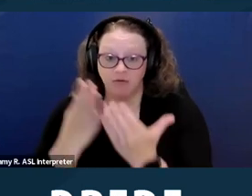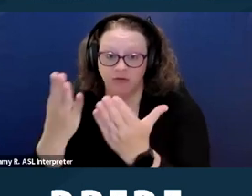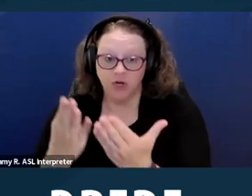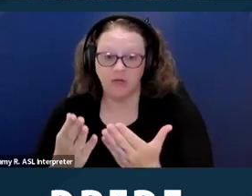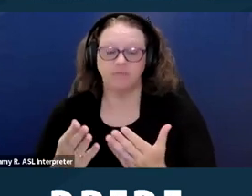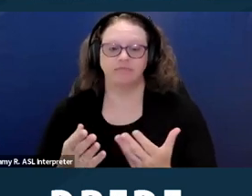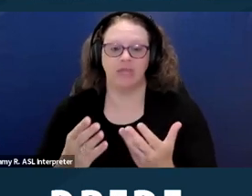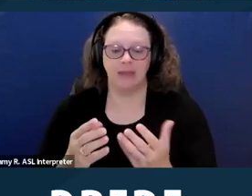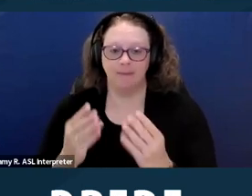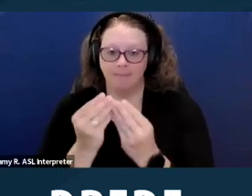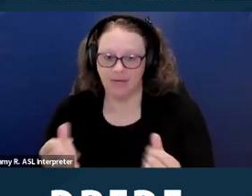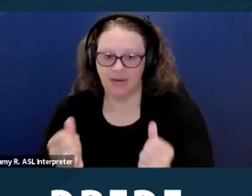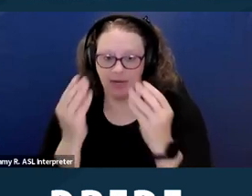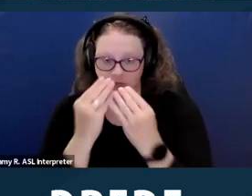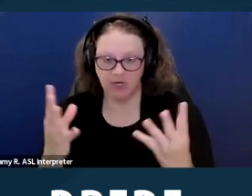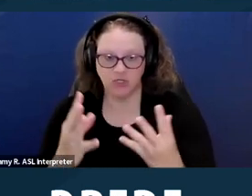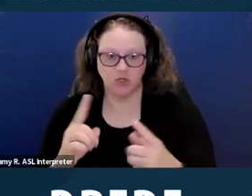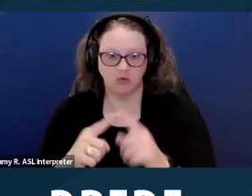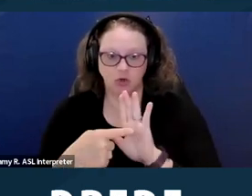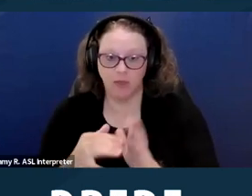and non-discriminatory interest of the housing provider.